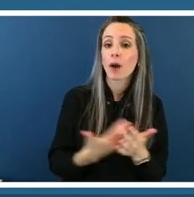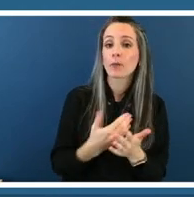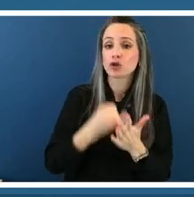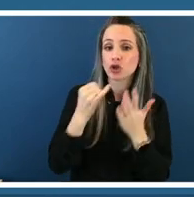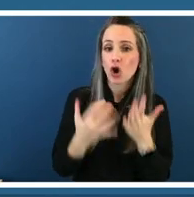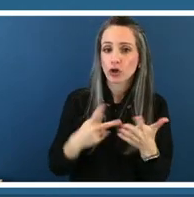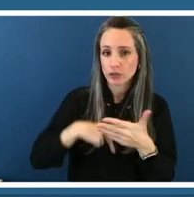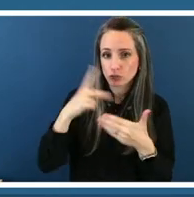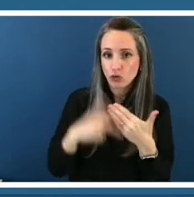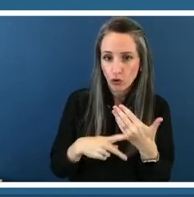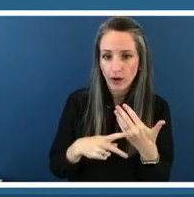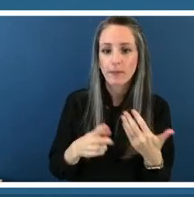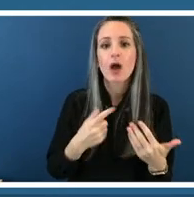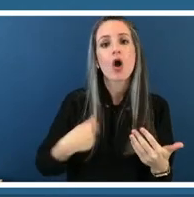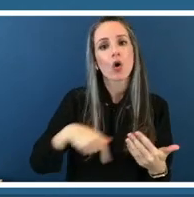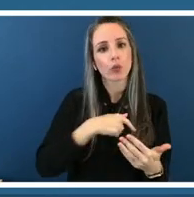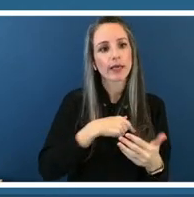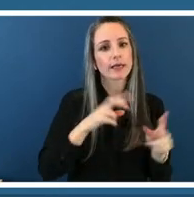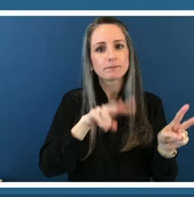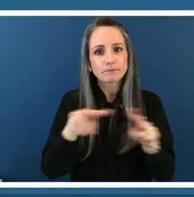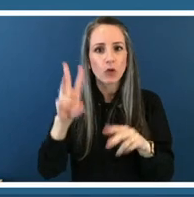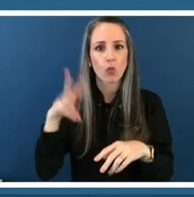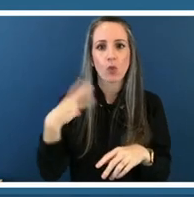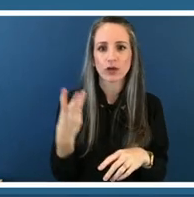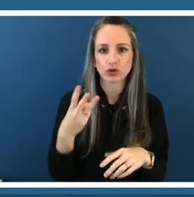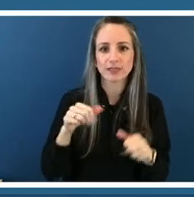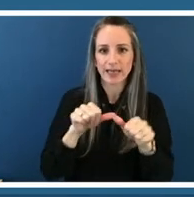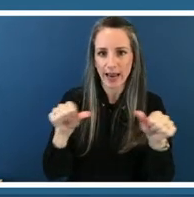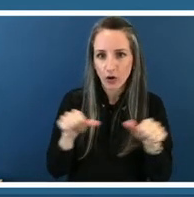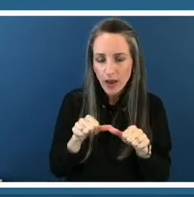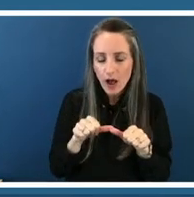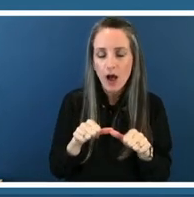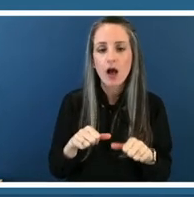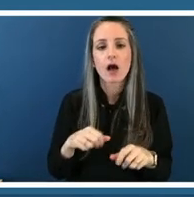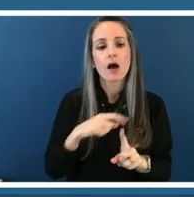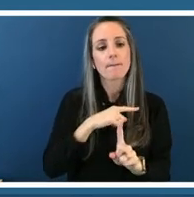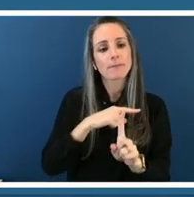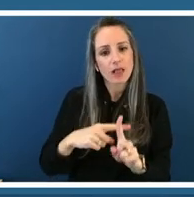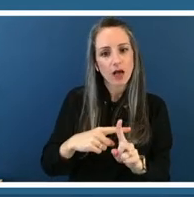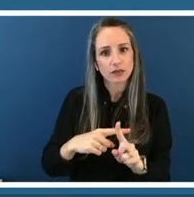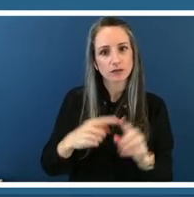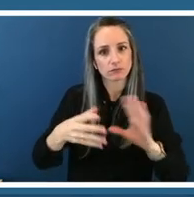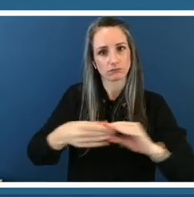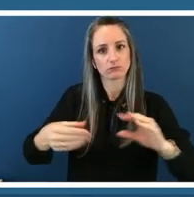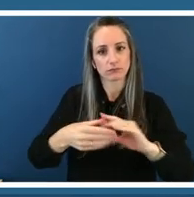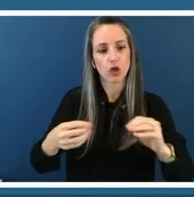the washington area and also about the stories currently happening this spring